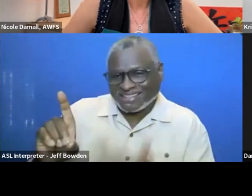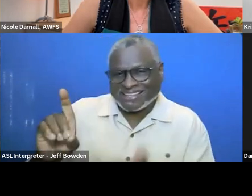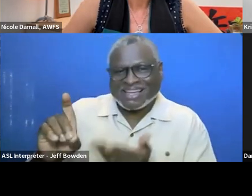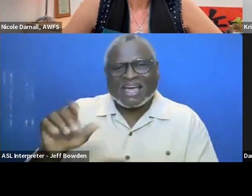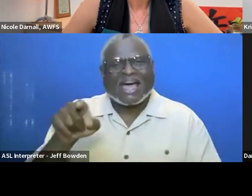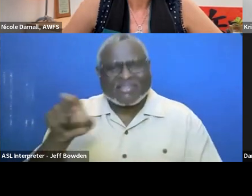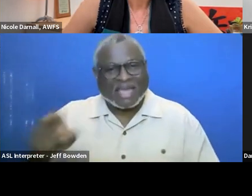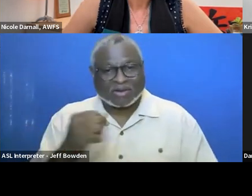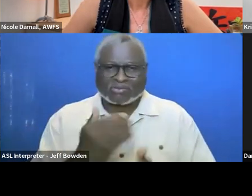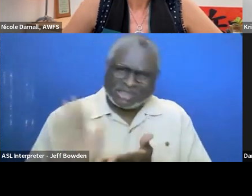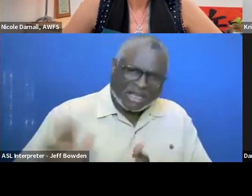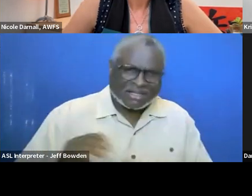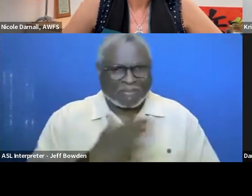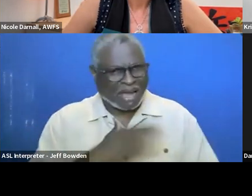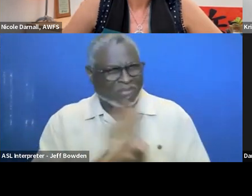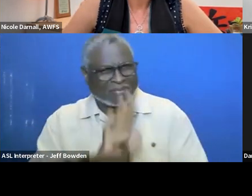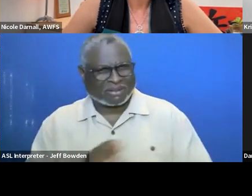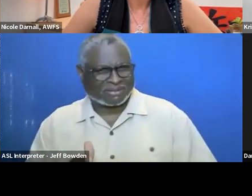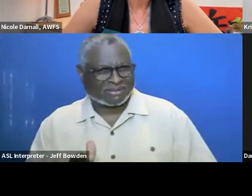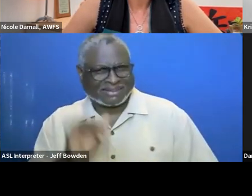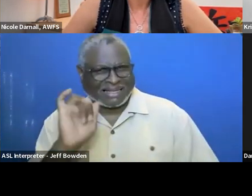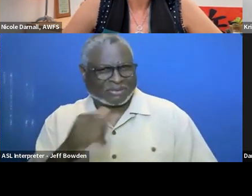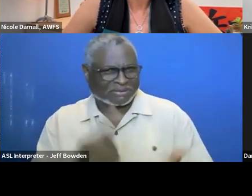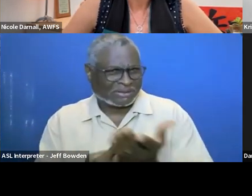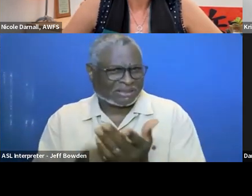They rejected my paper when I wanted to talk about sustainability.